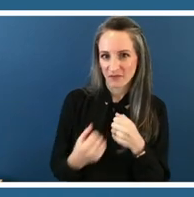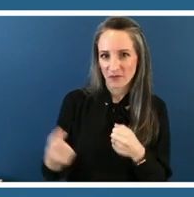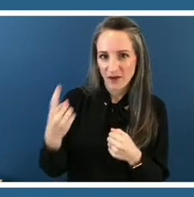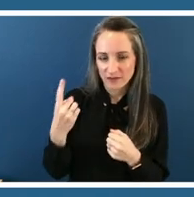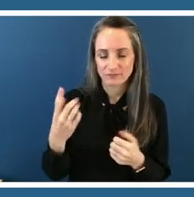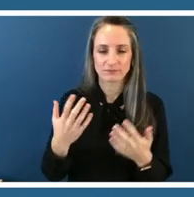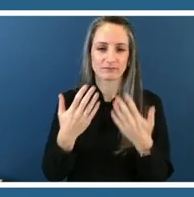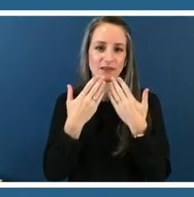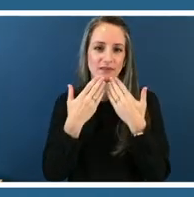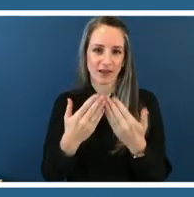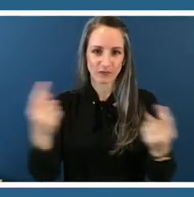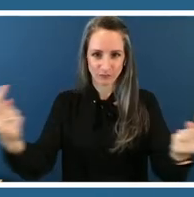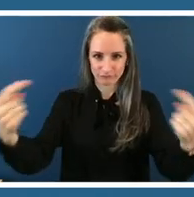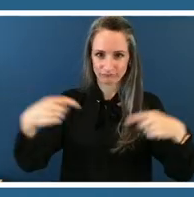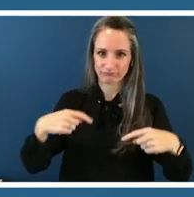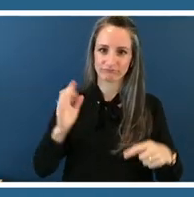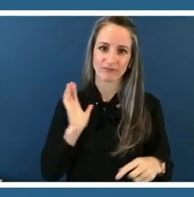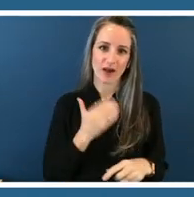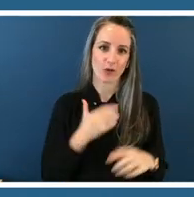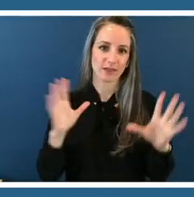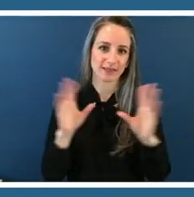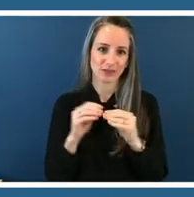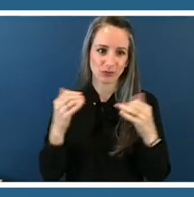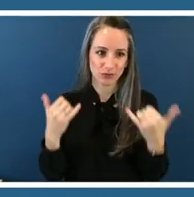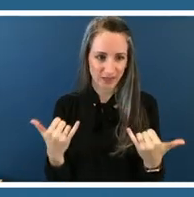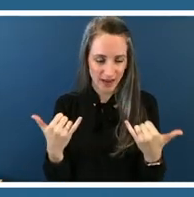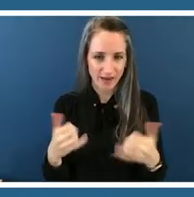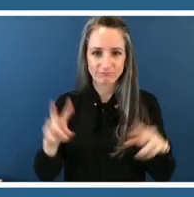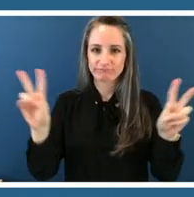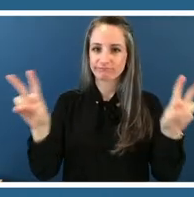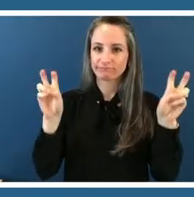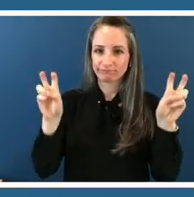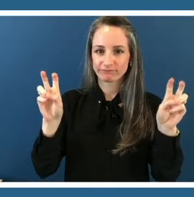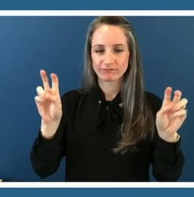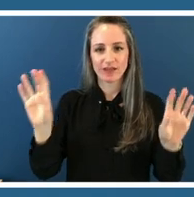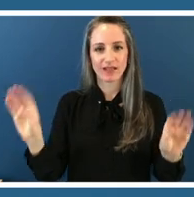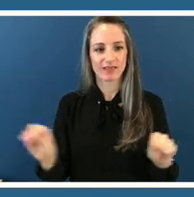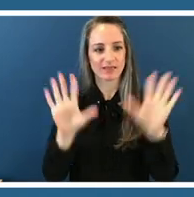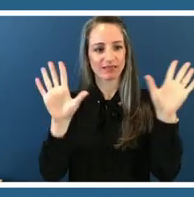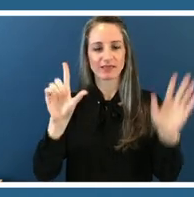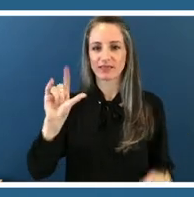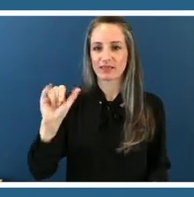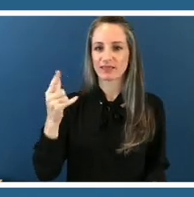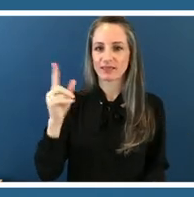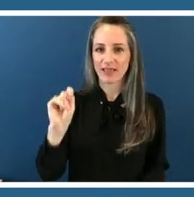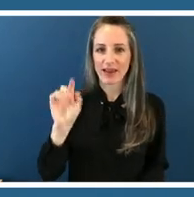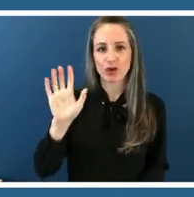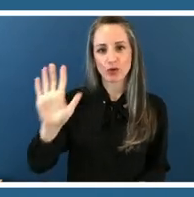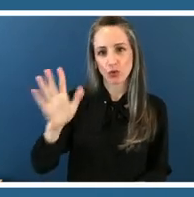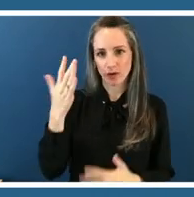session today called light your fire leveraging public